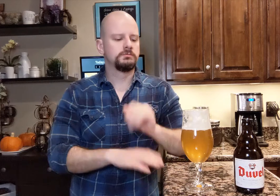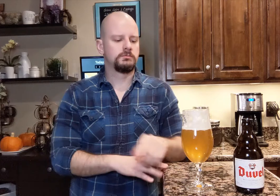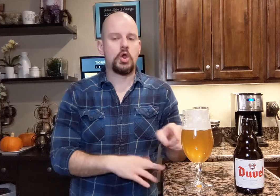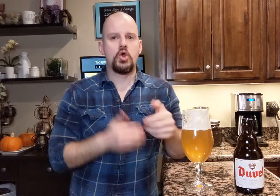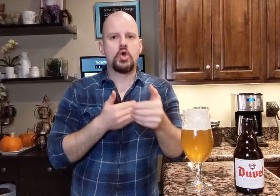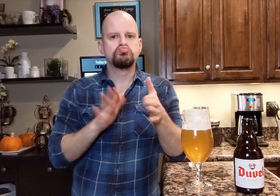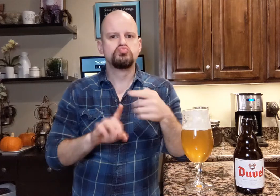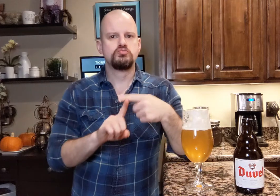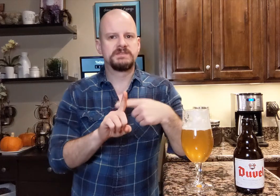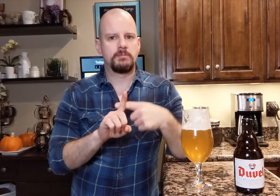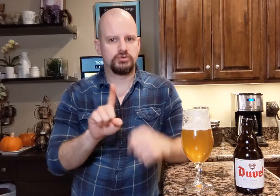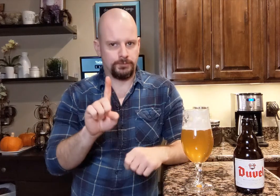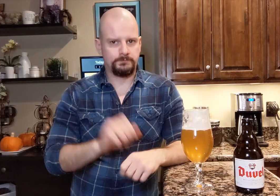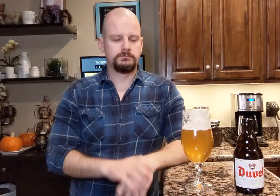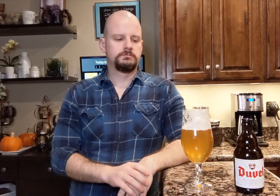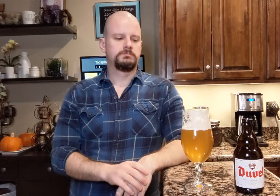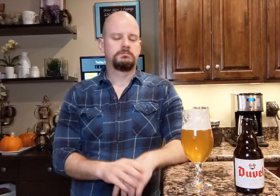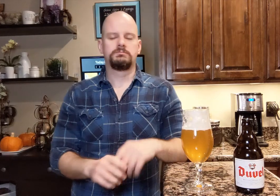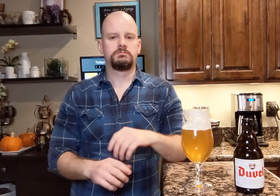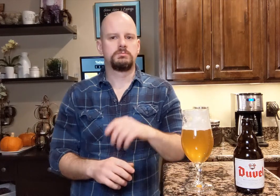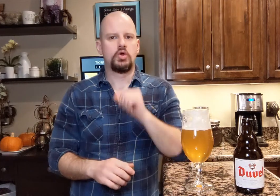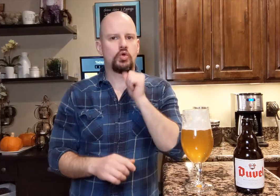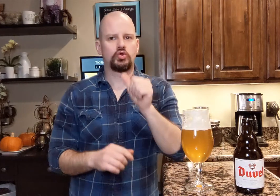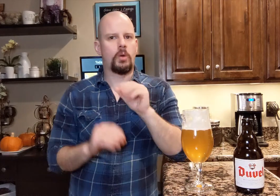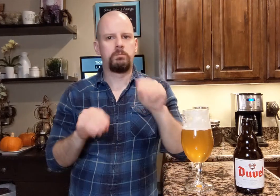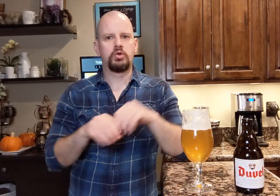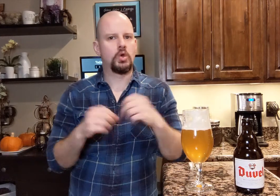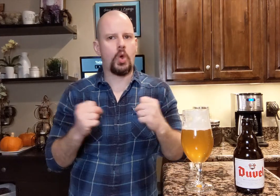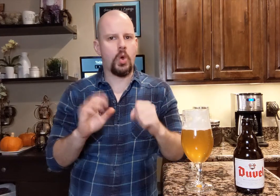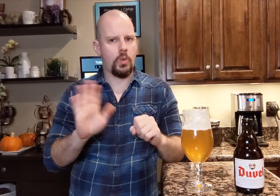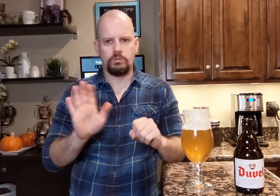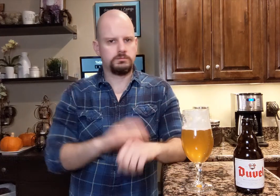It's in a room temperature. You don't refrigerate it.